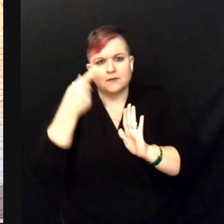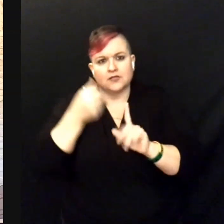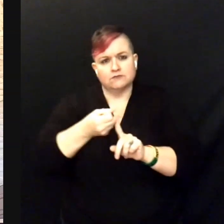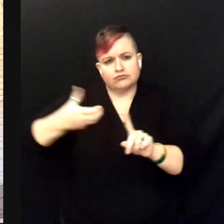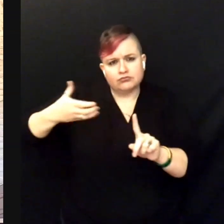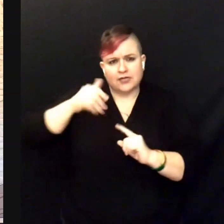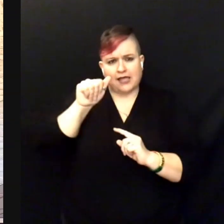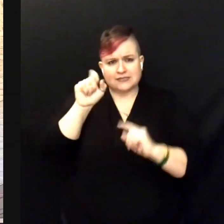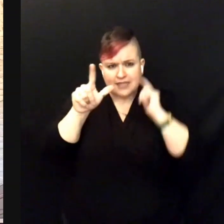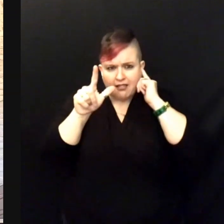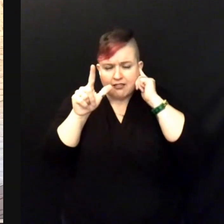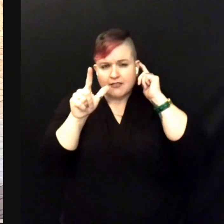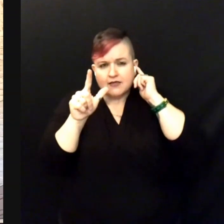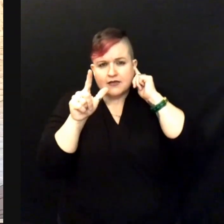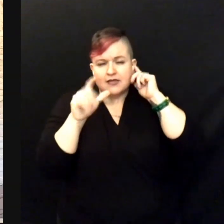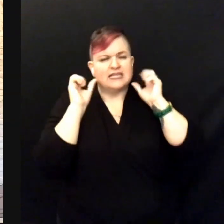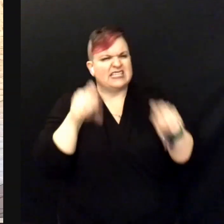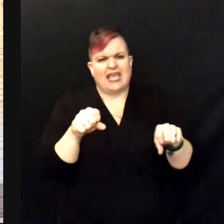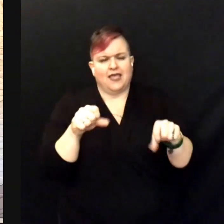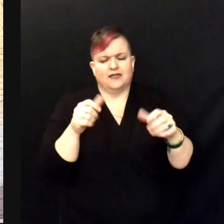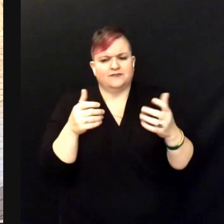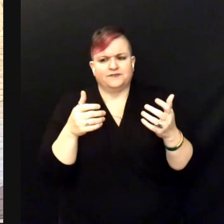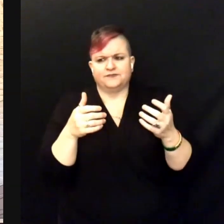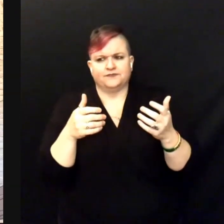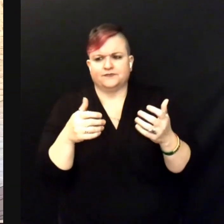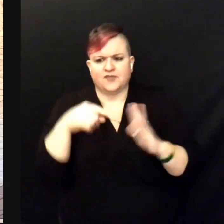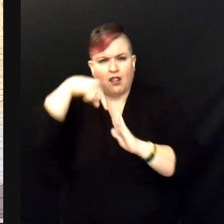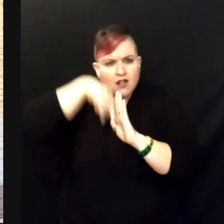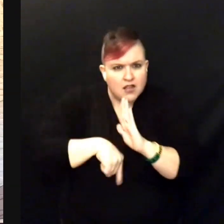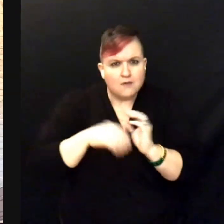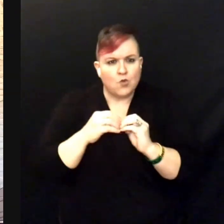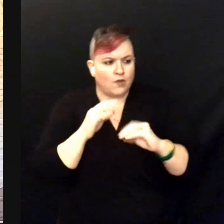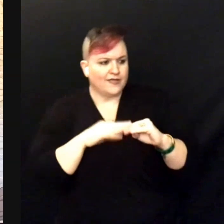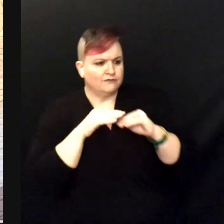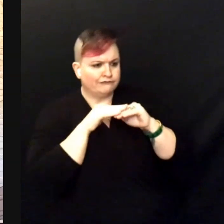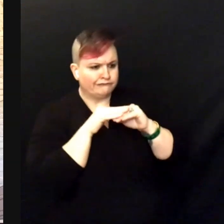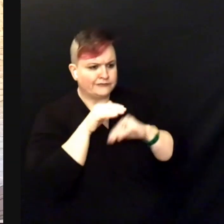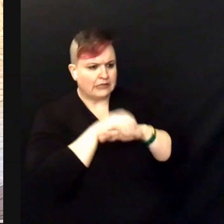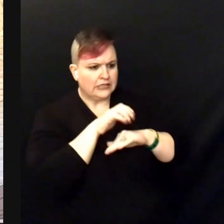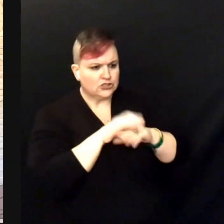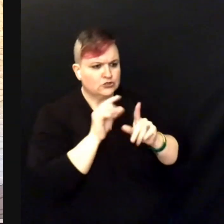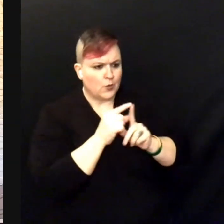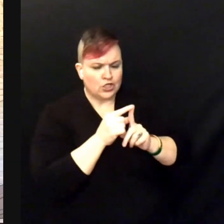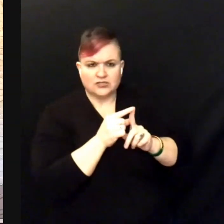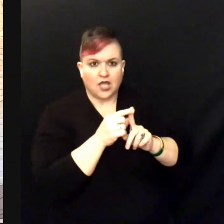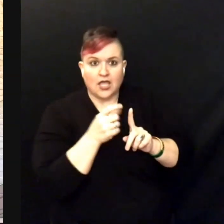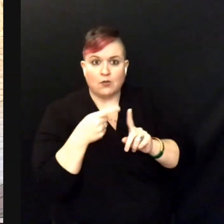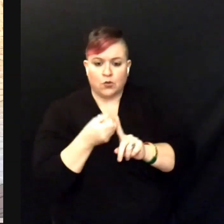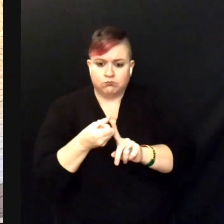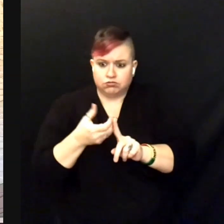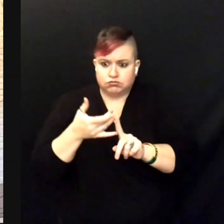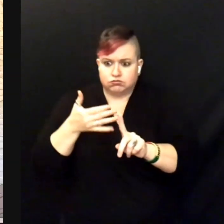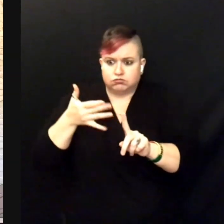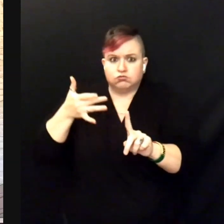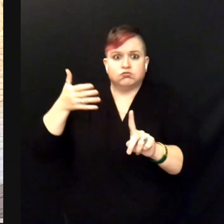can go beyond just English words, and it dives into